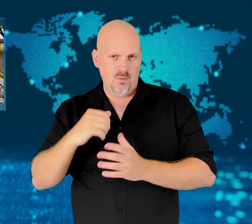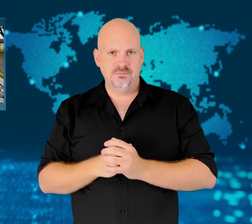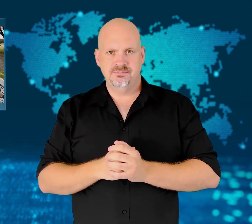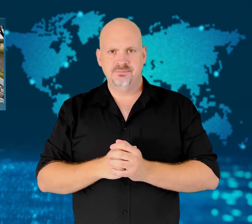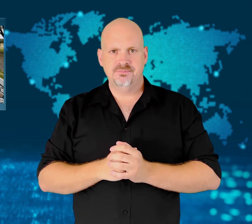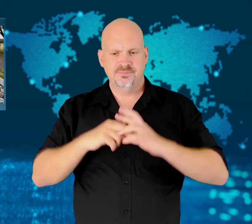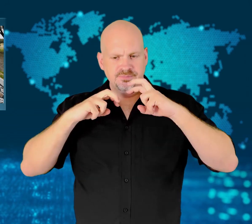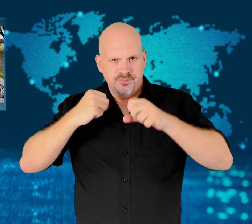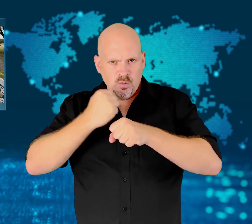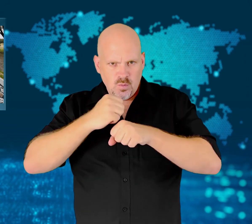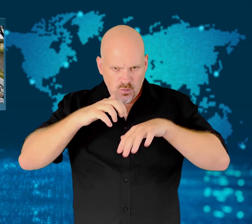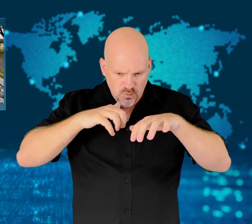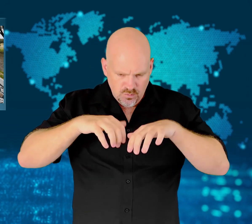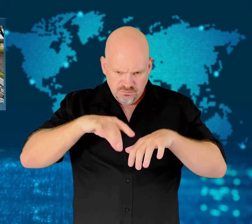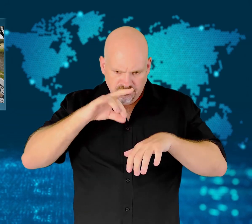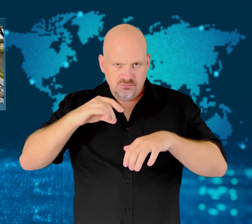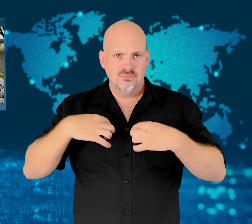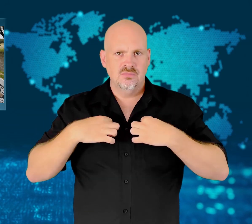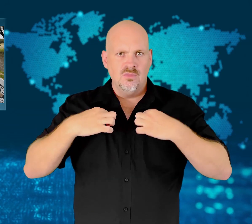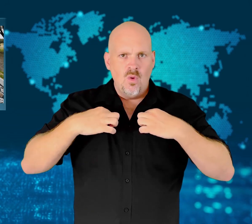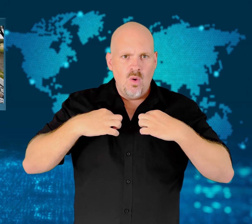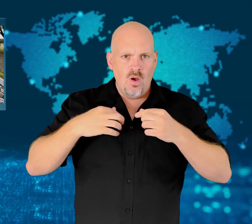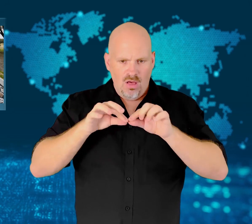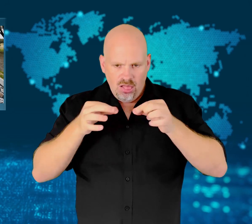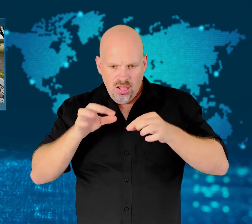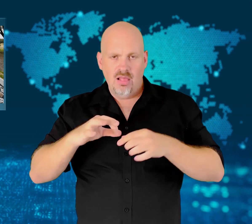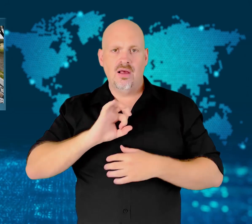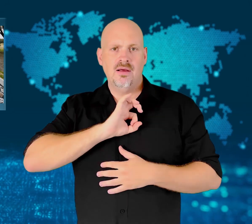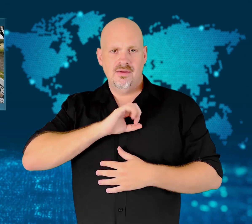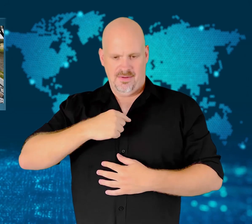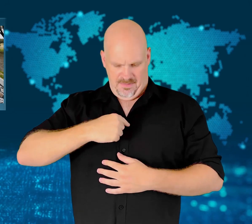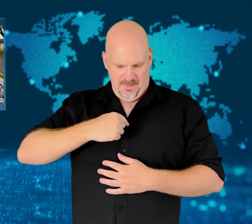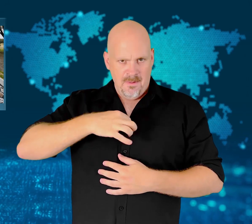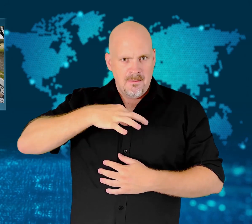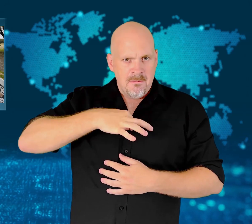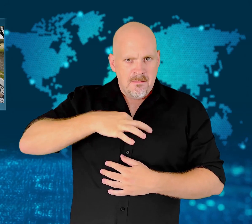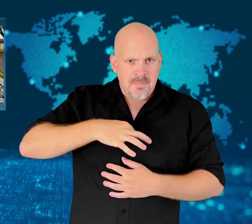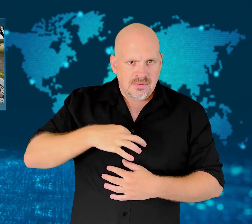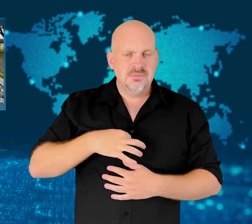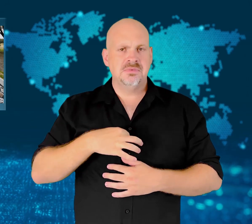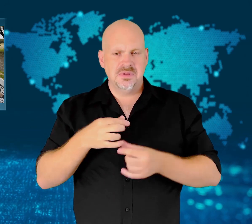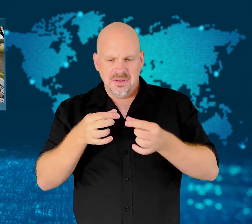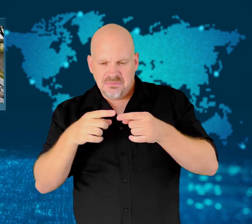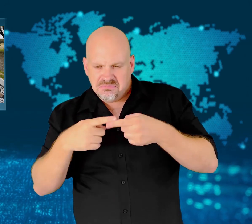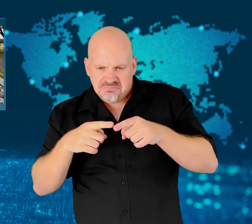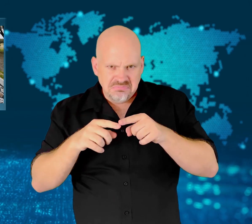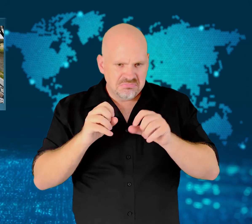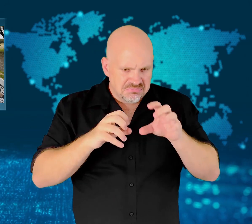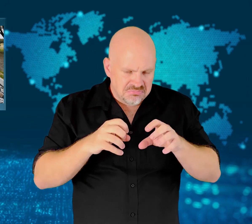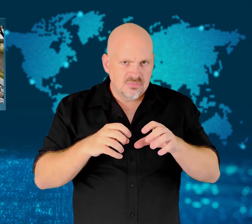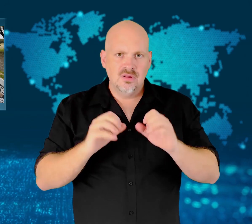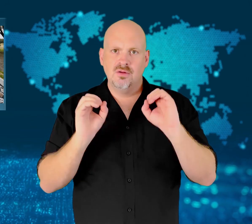and other scraps, but nothing of value.